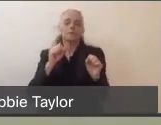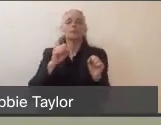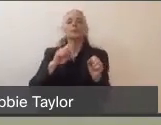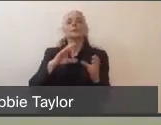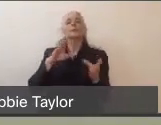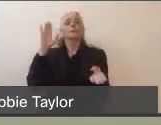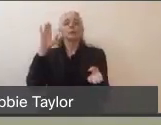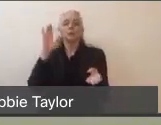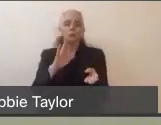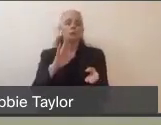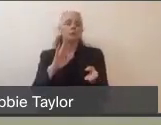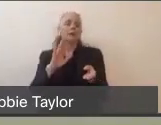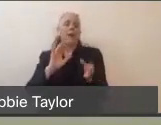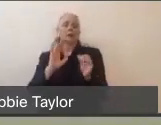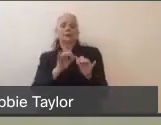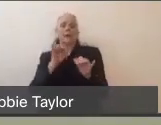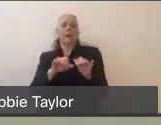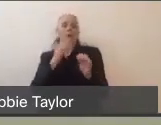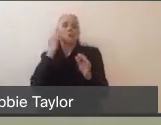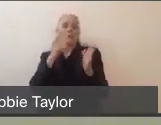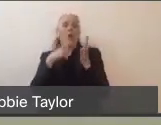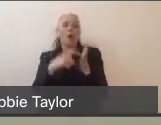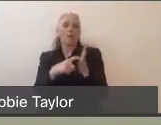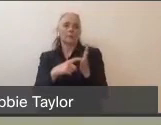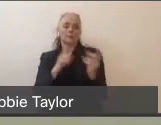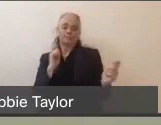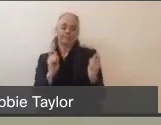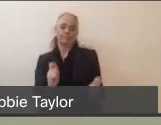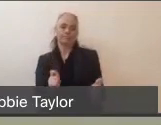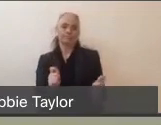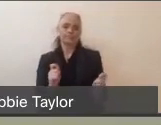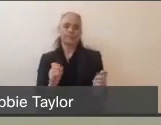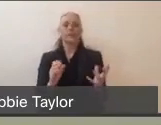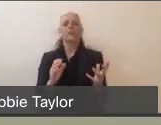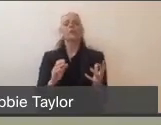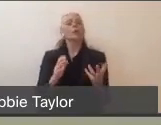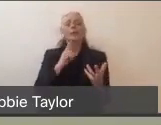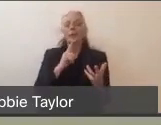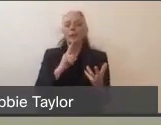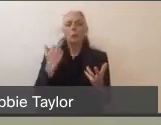in our system. There are supply chain challenges along every step of the way for testing.